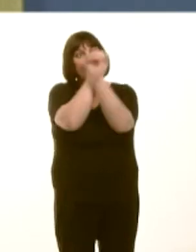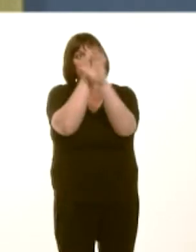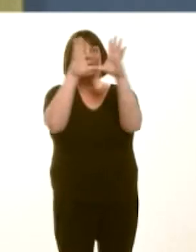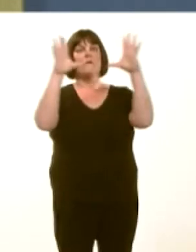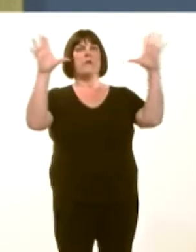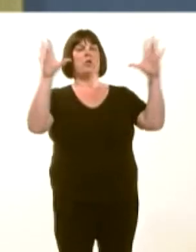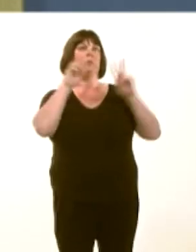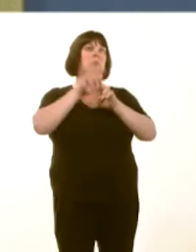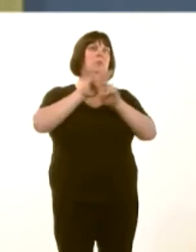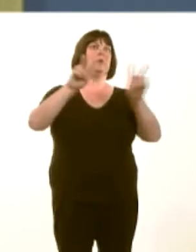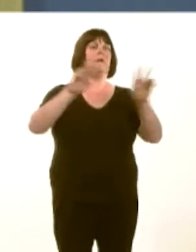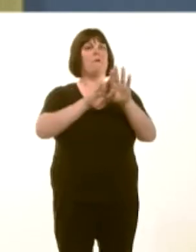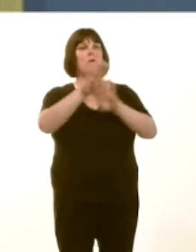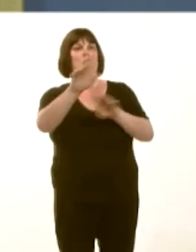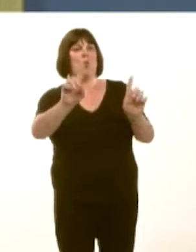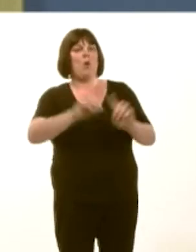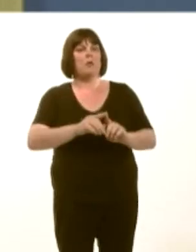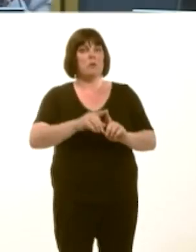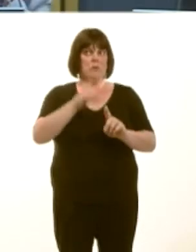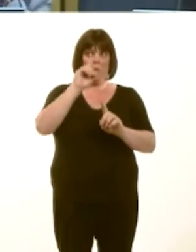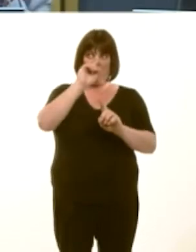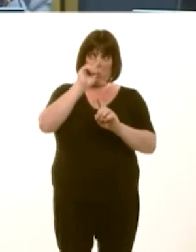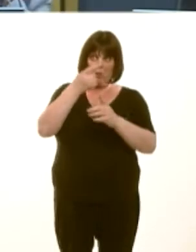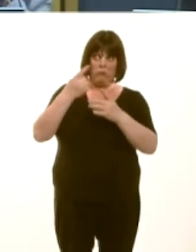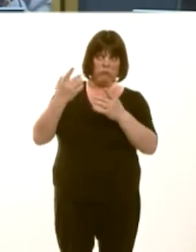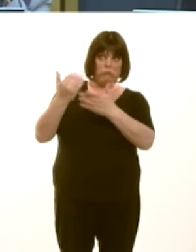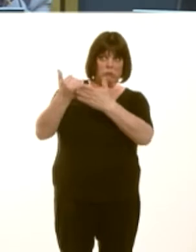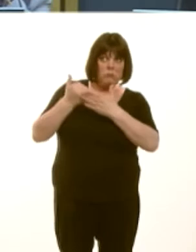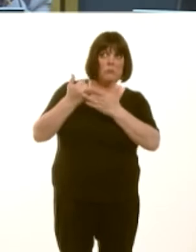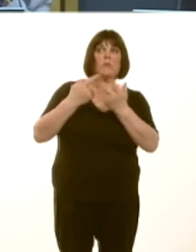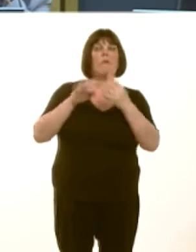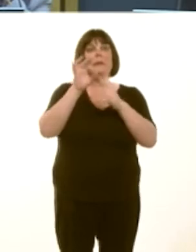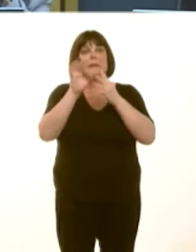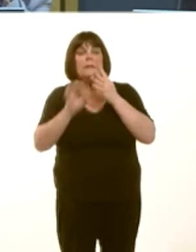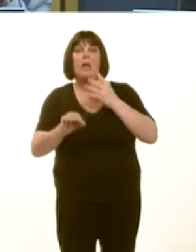Would you with me look forward to that detail being made available in short order? Carwyn Jones: Yes.